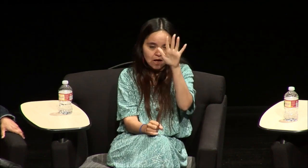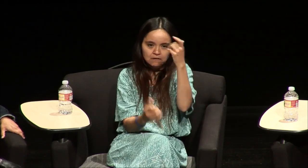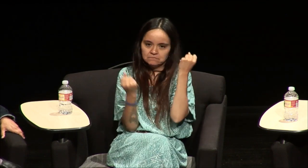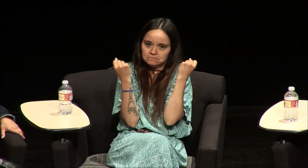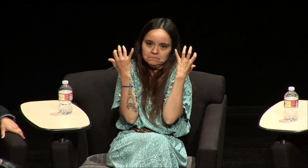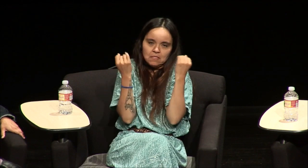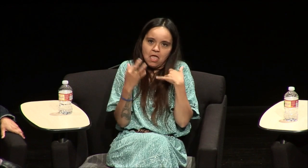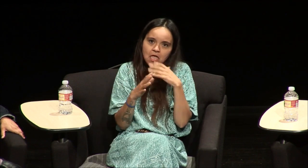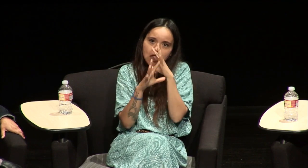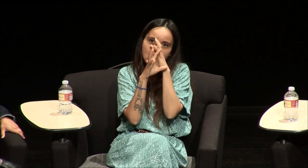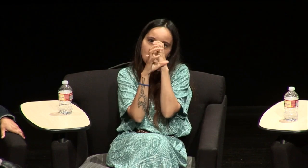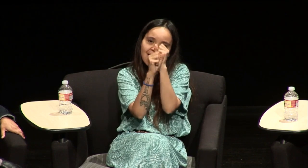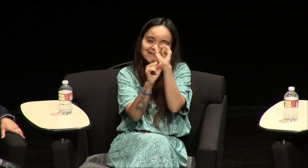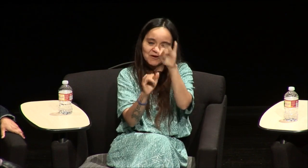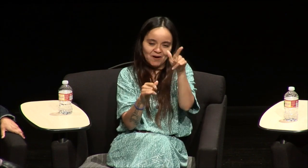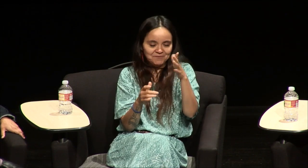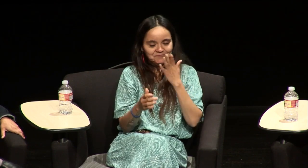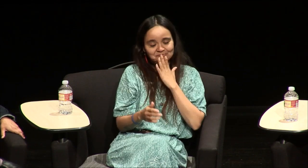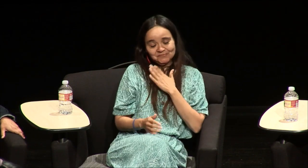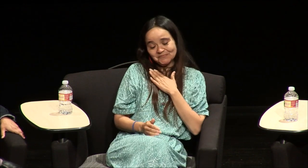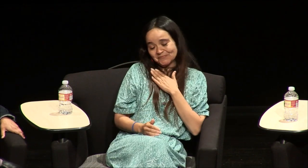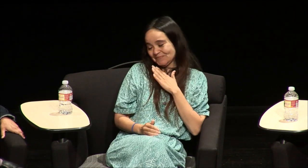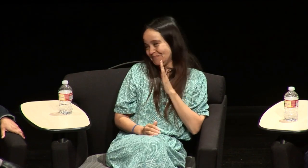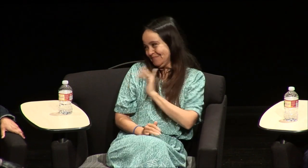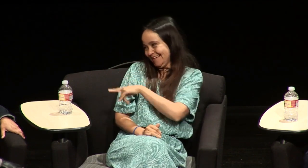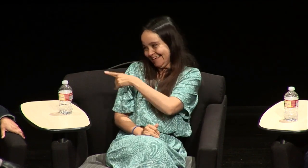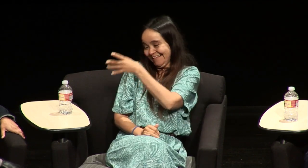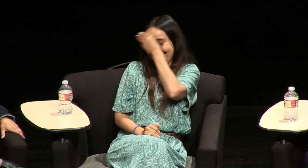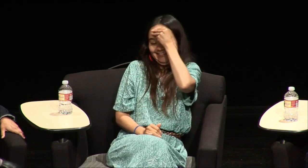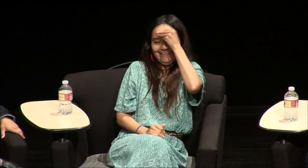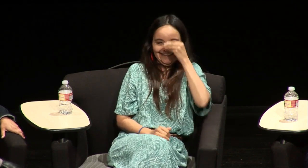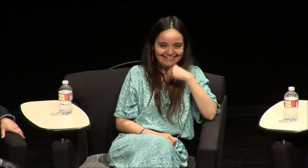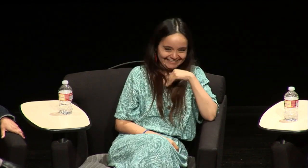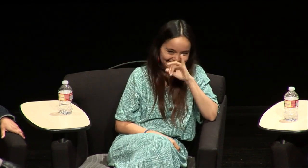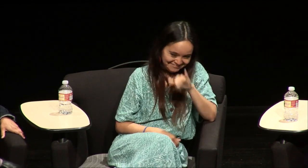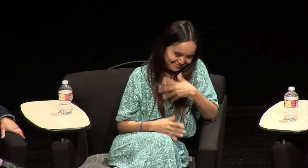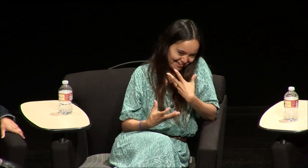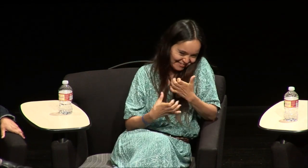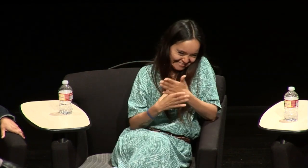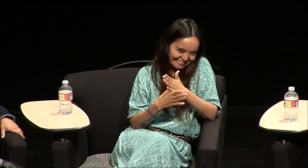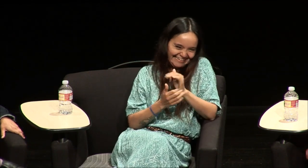fascinated by the story I was fascinated by this story and and so that's I just